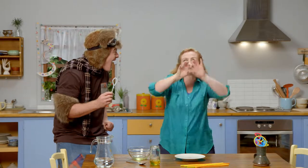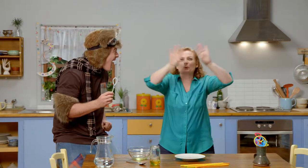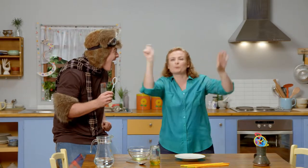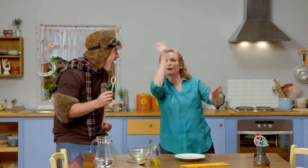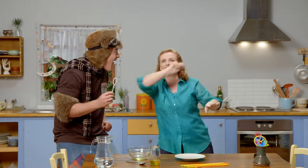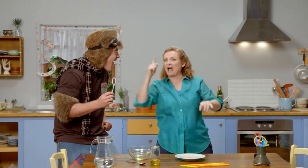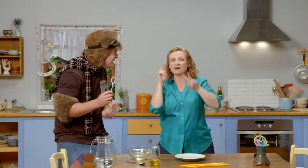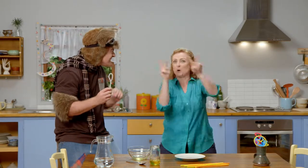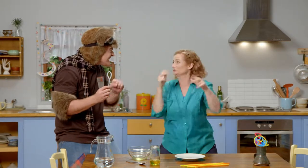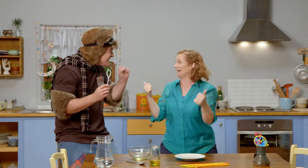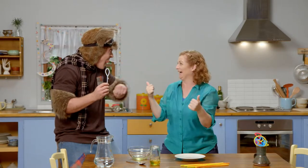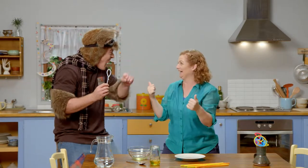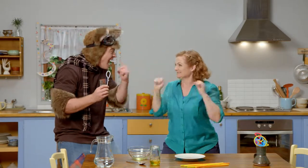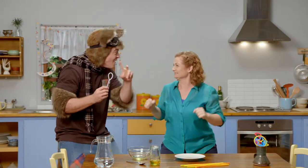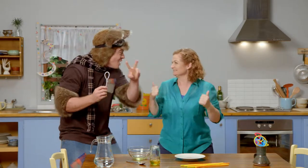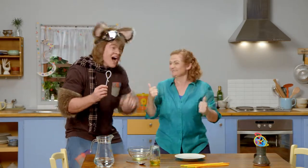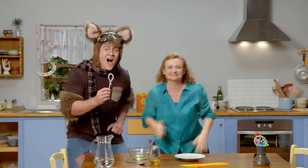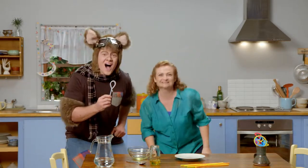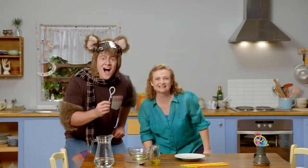and see how many they do? Yeah, let's watch!